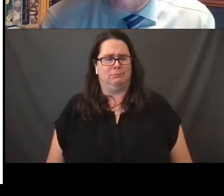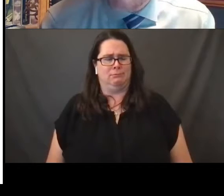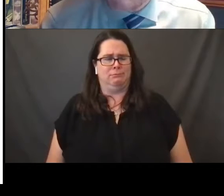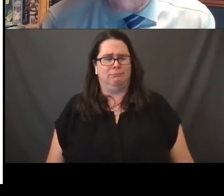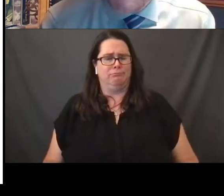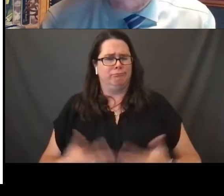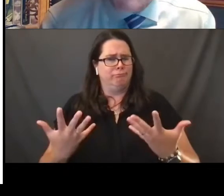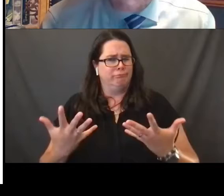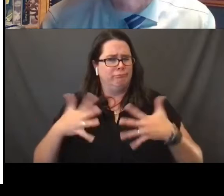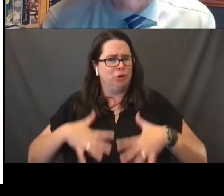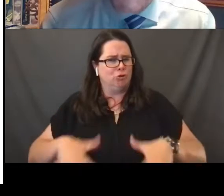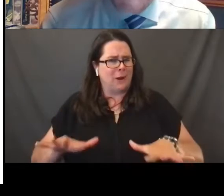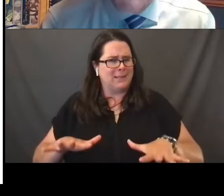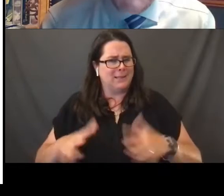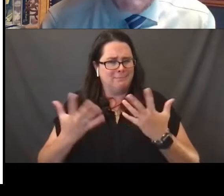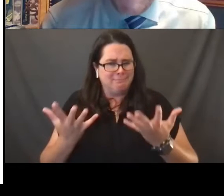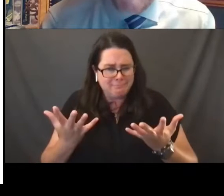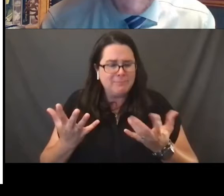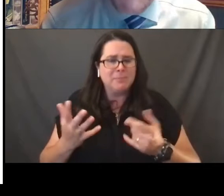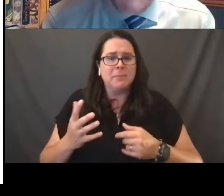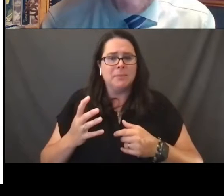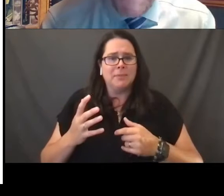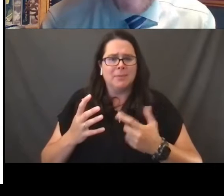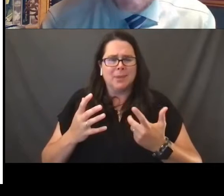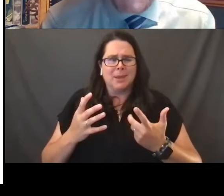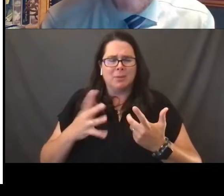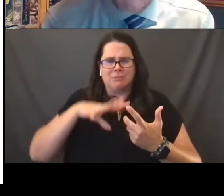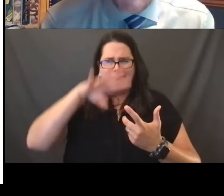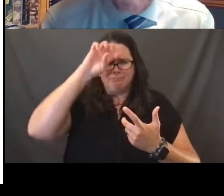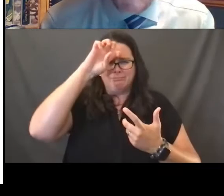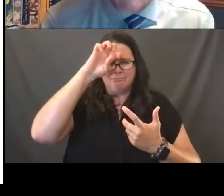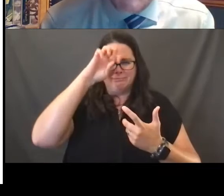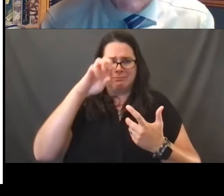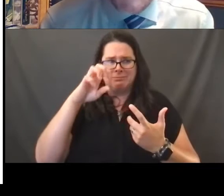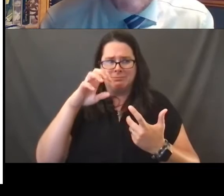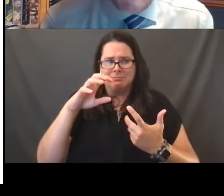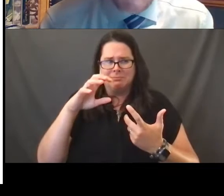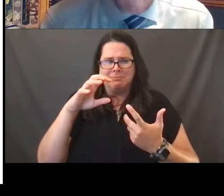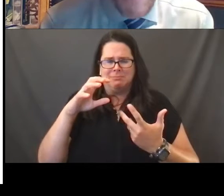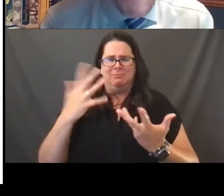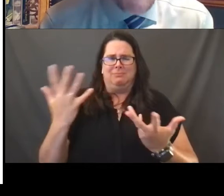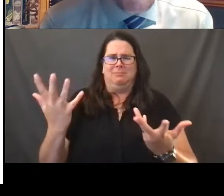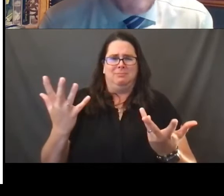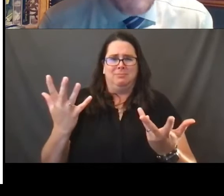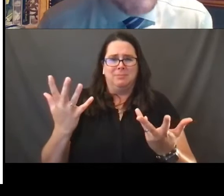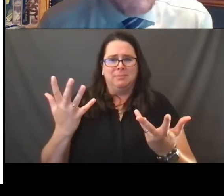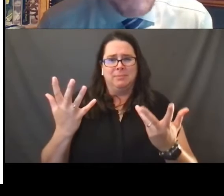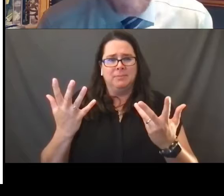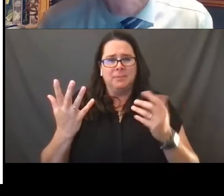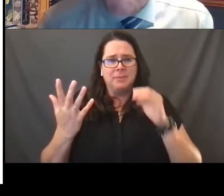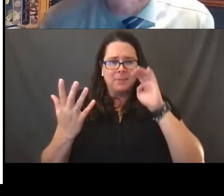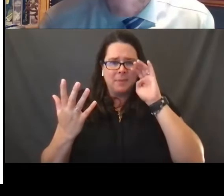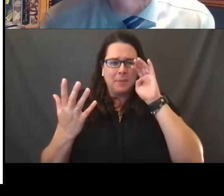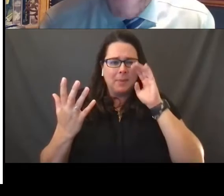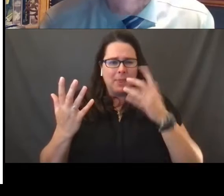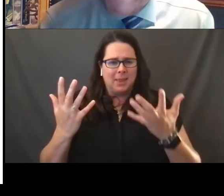sort of the edges of our lips may or mouth may curl up with a certain amount of humor about,